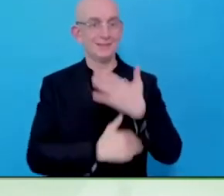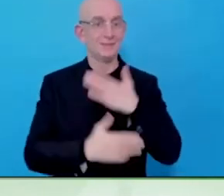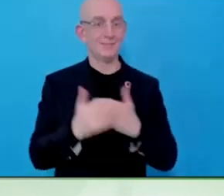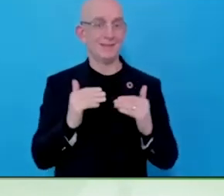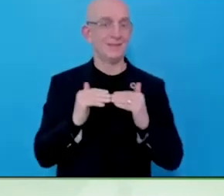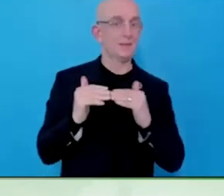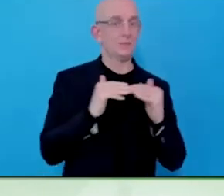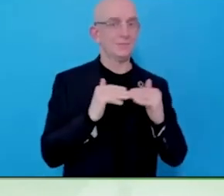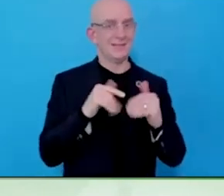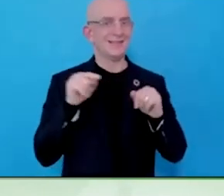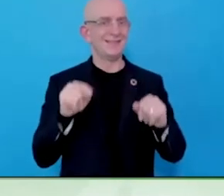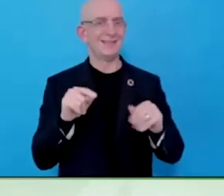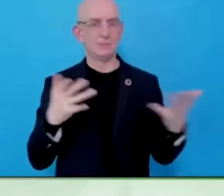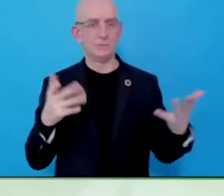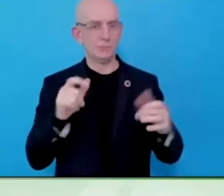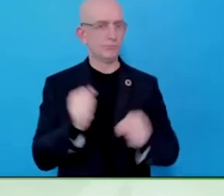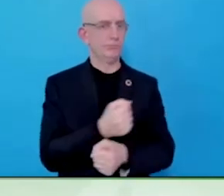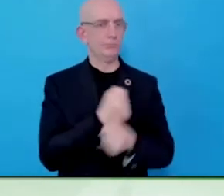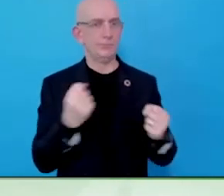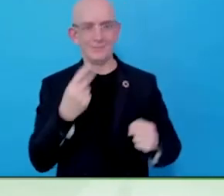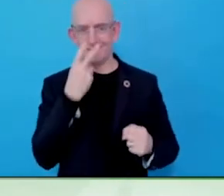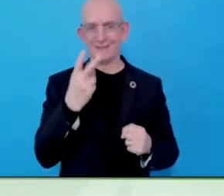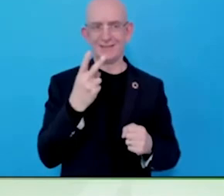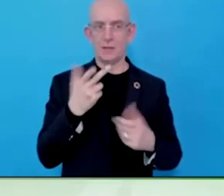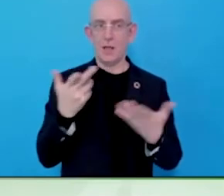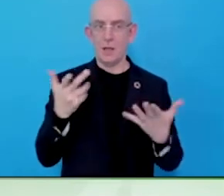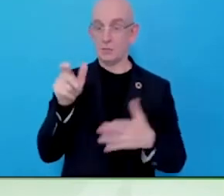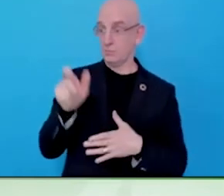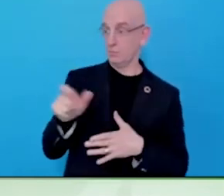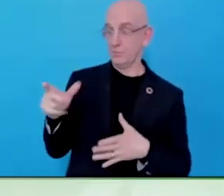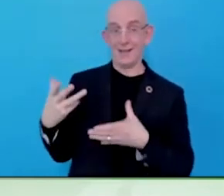improvements, that also benefits disabled people everybody wins a balloon.